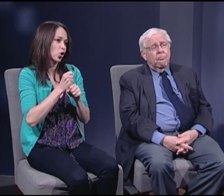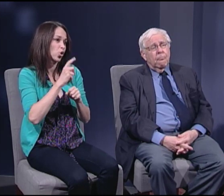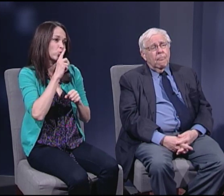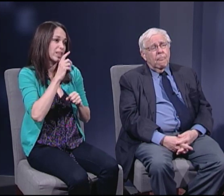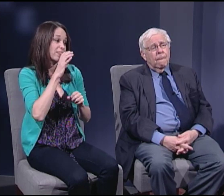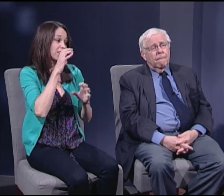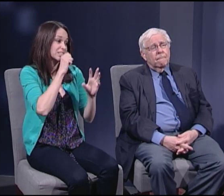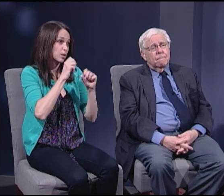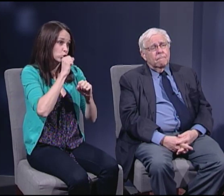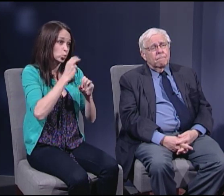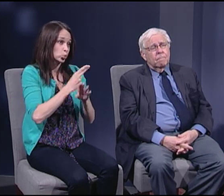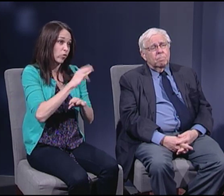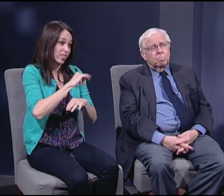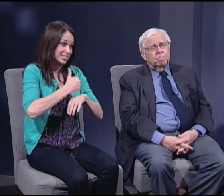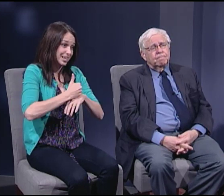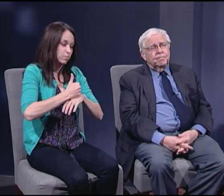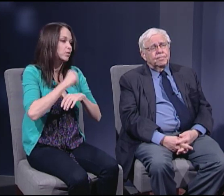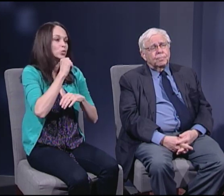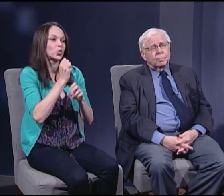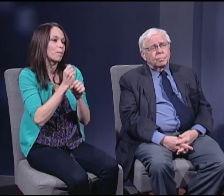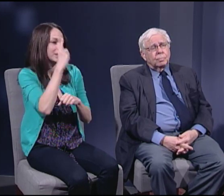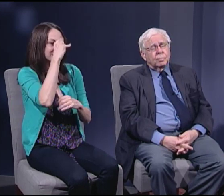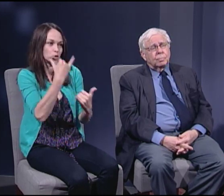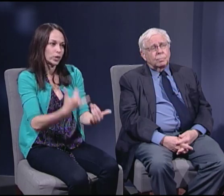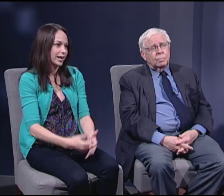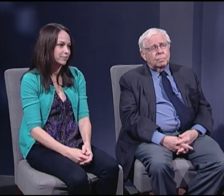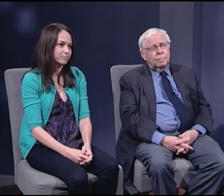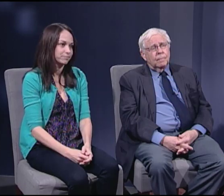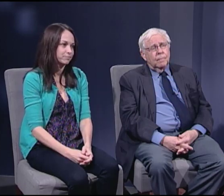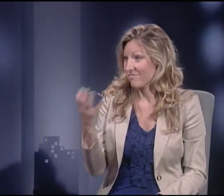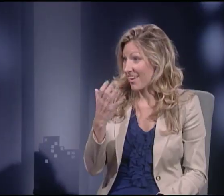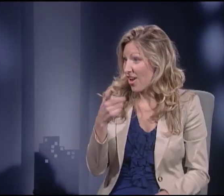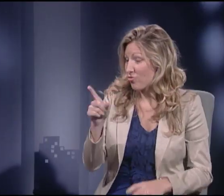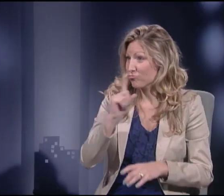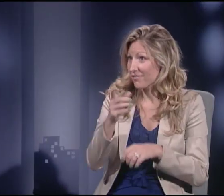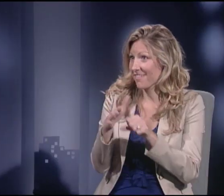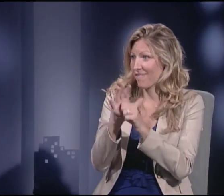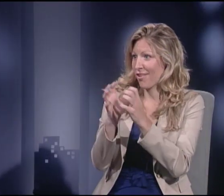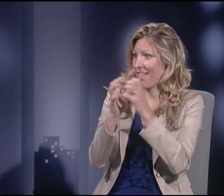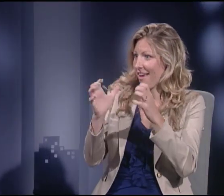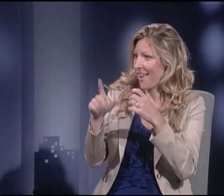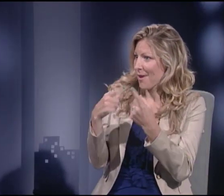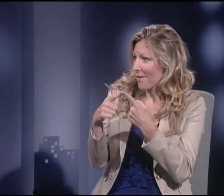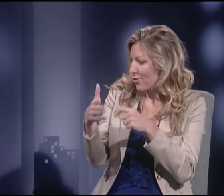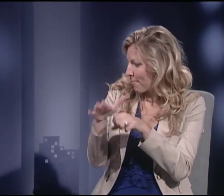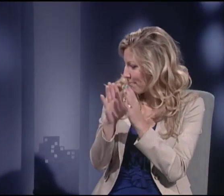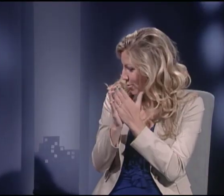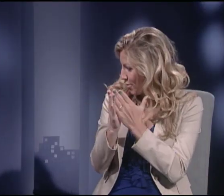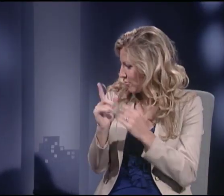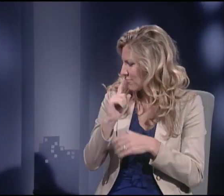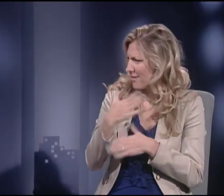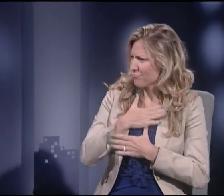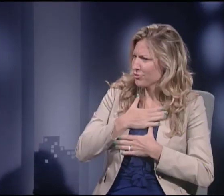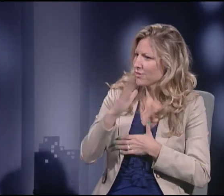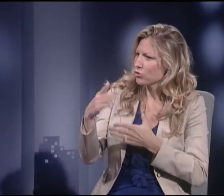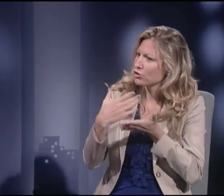[ Pause ] You really covered a lot about your book